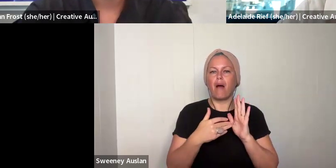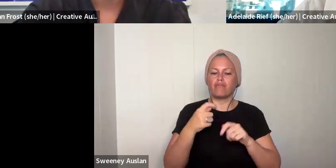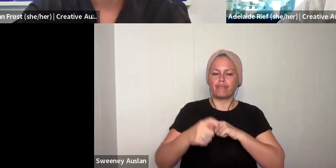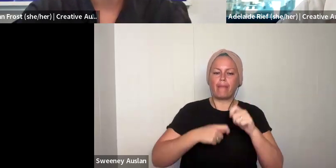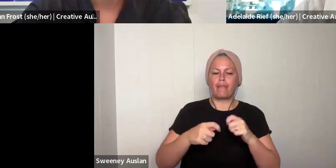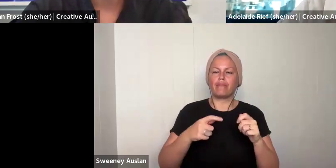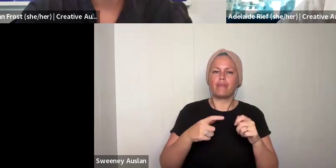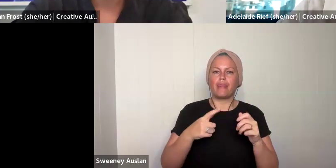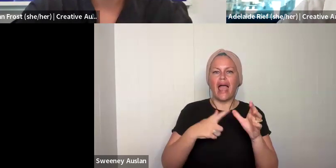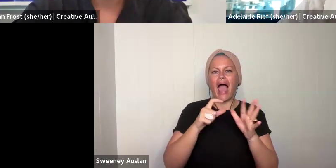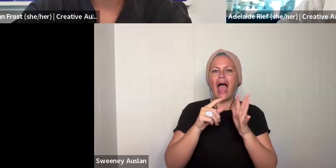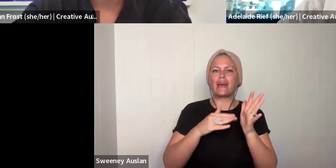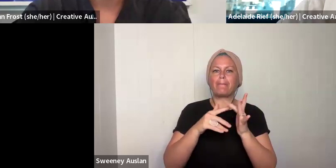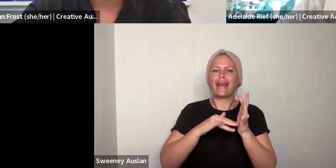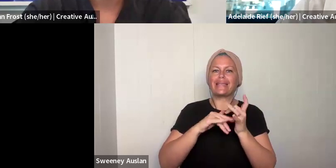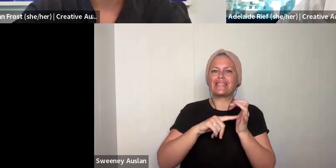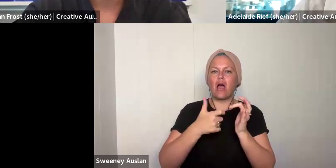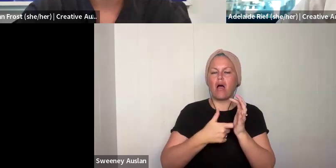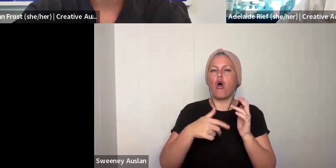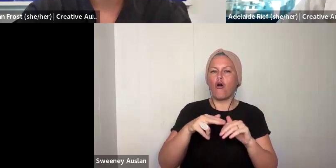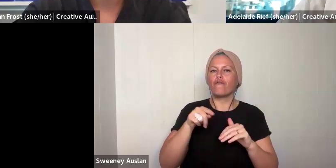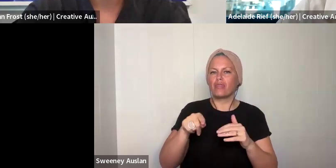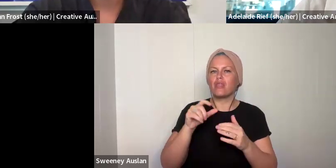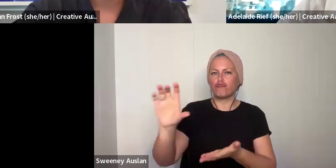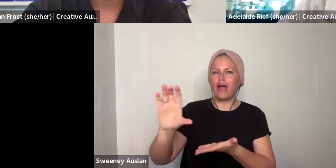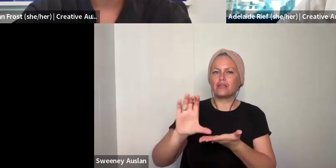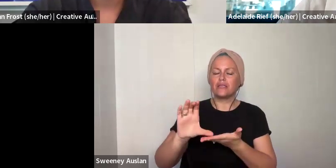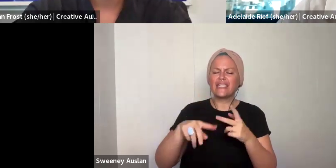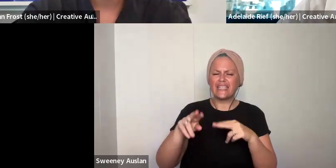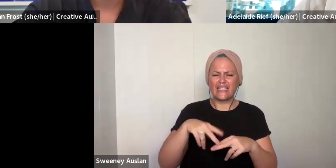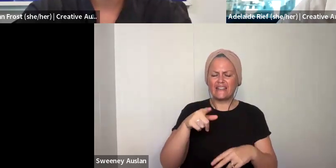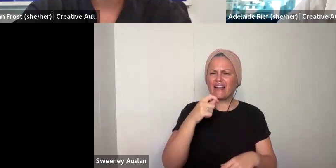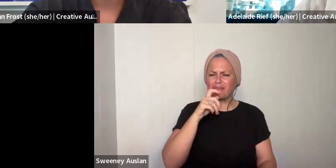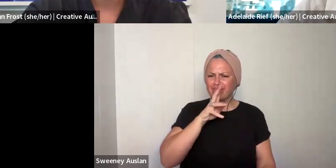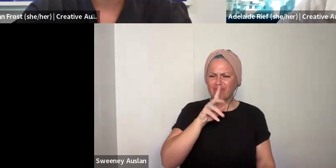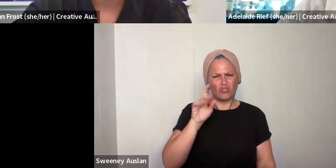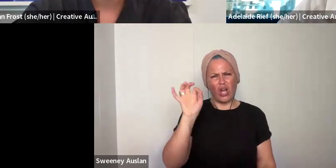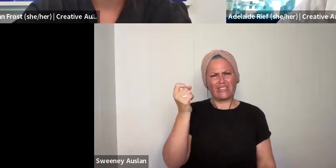does have an ABN who can assist you by becoming the administer, the administrator of your